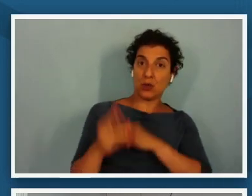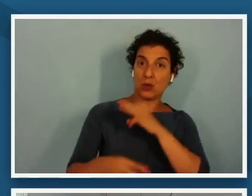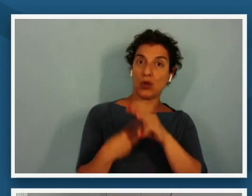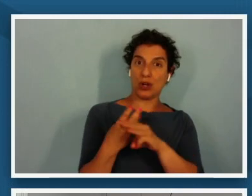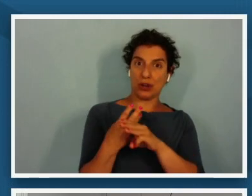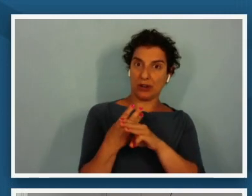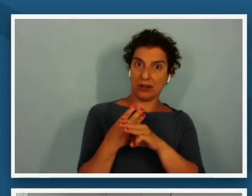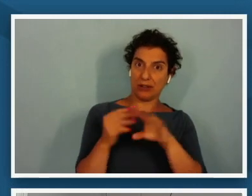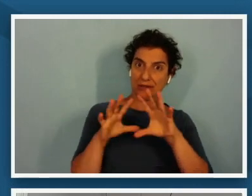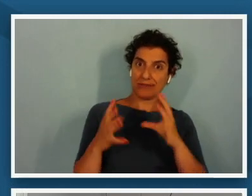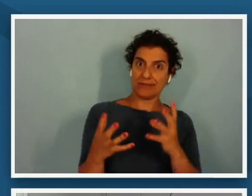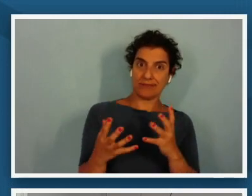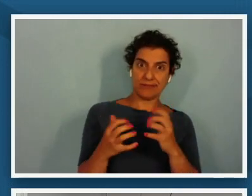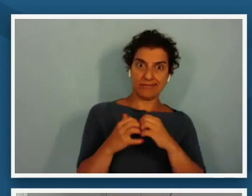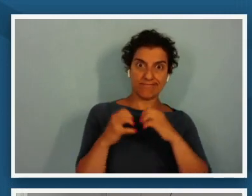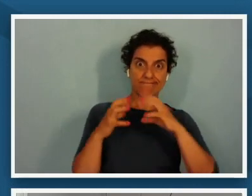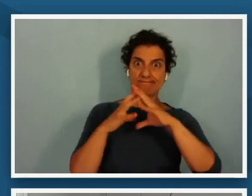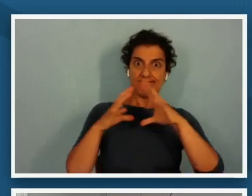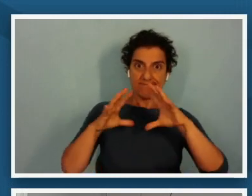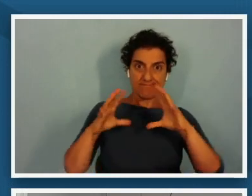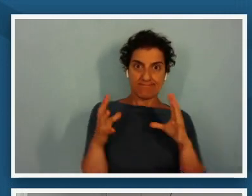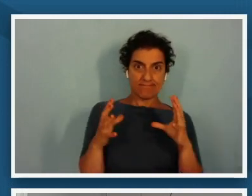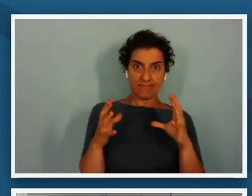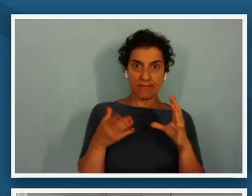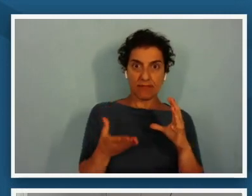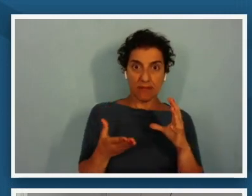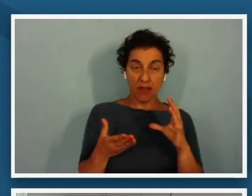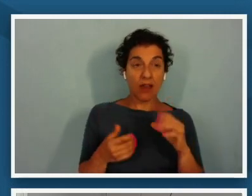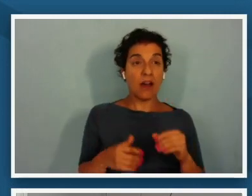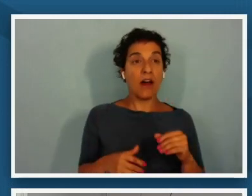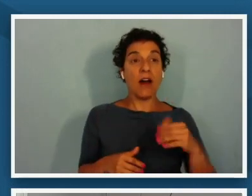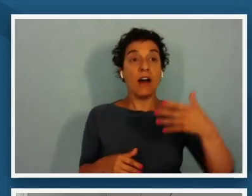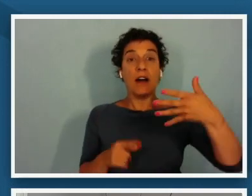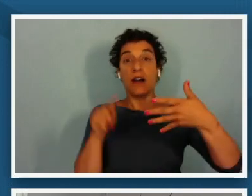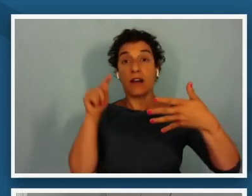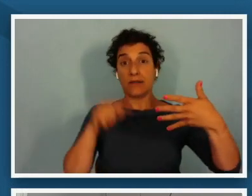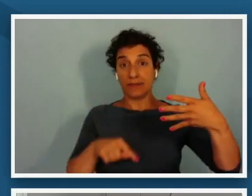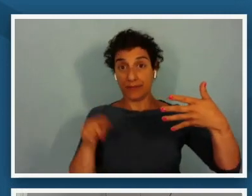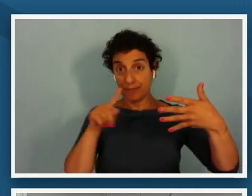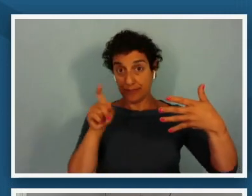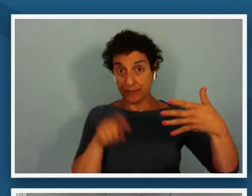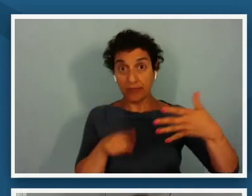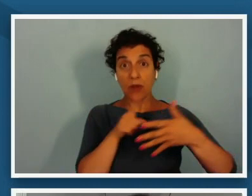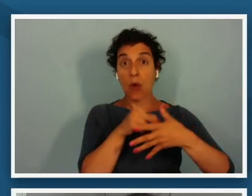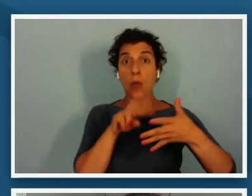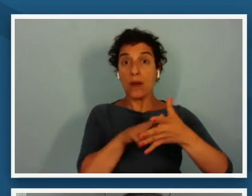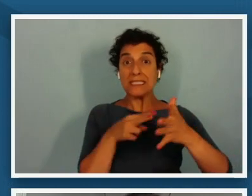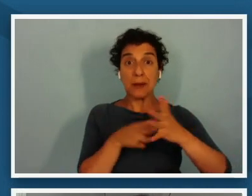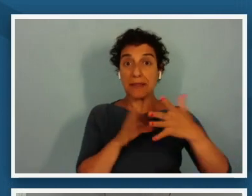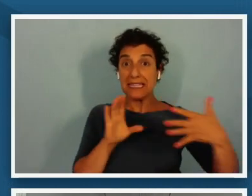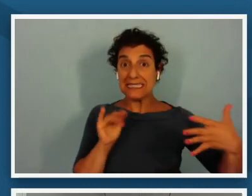and we have asked the questions that you see on the screen what does it mean to